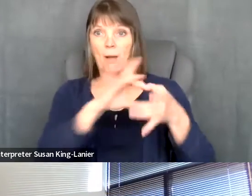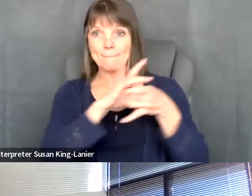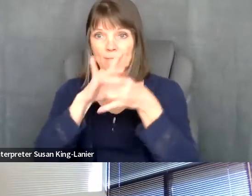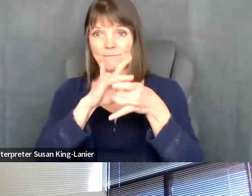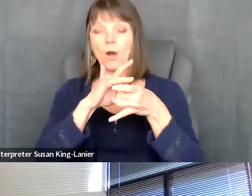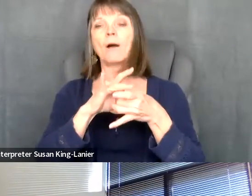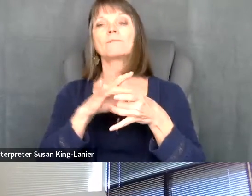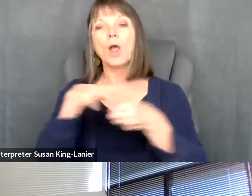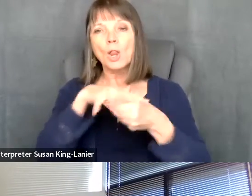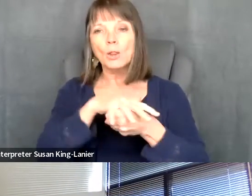Kelly Crosbie: Next slide.